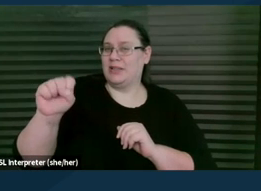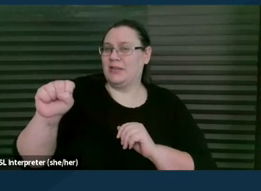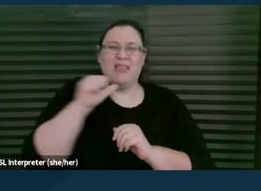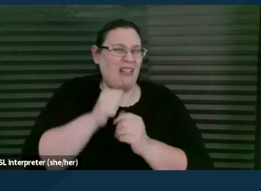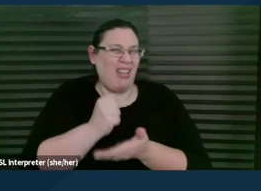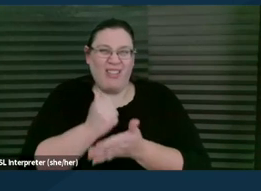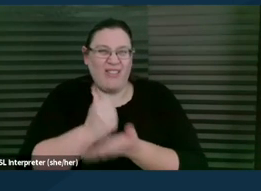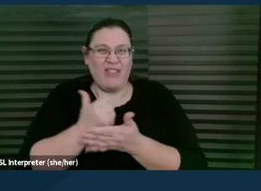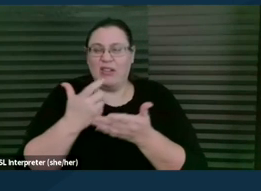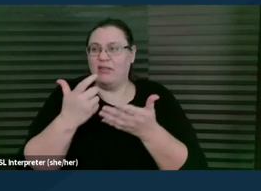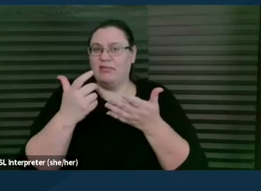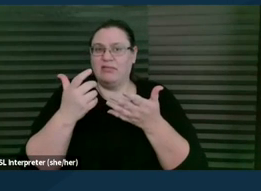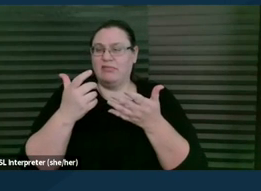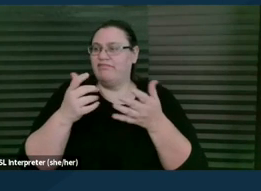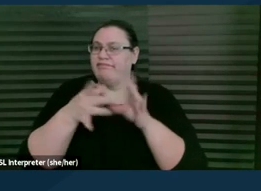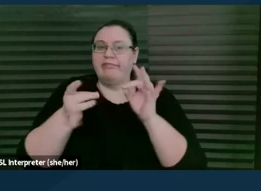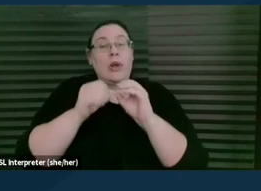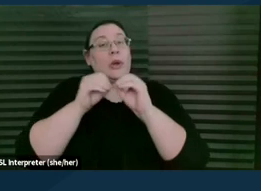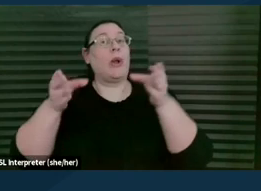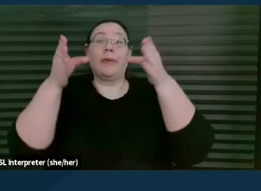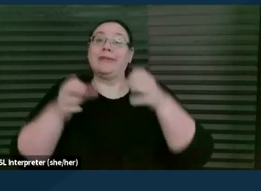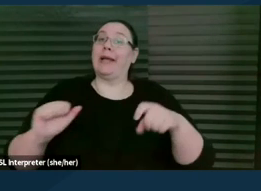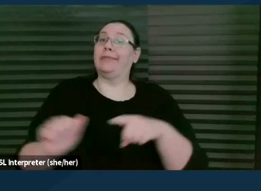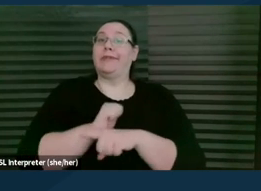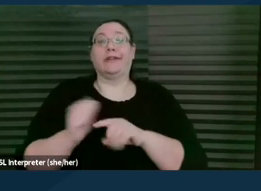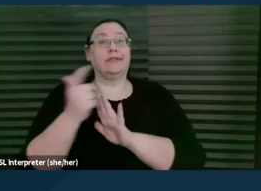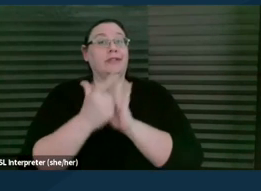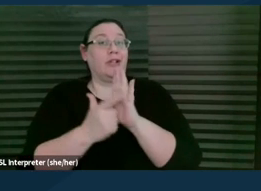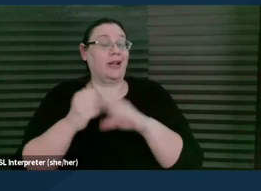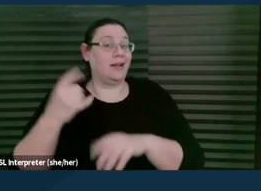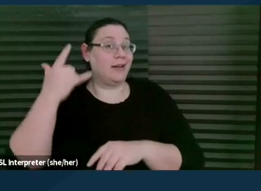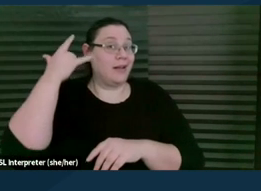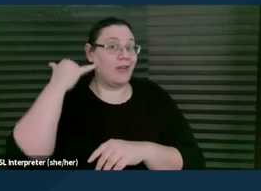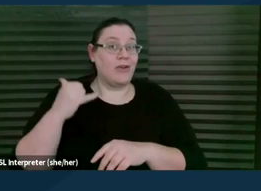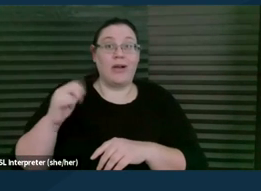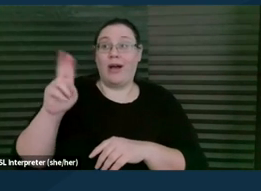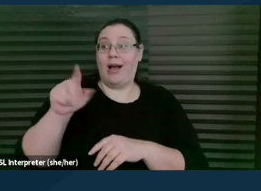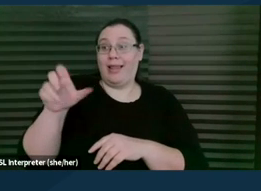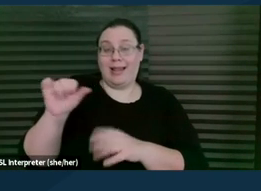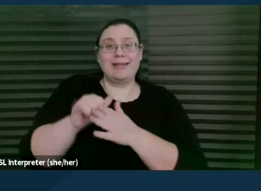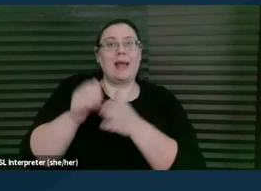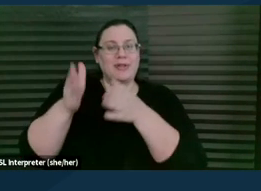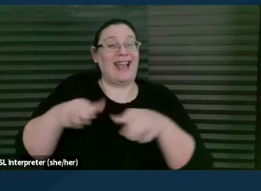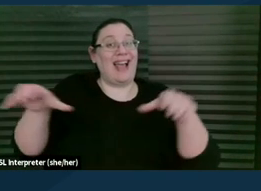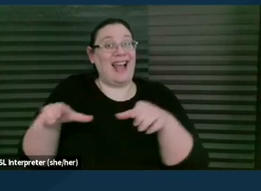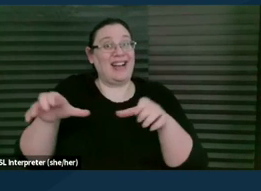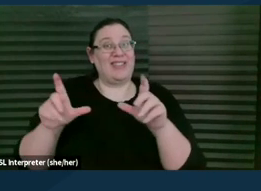they state that no person shall practice law in California unless the person is an active licensee of the State Bar.